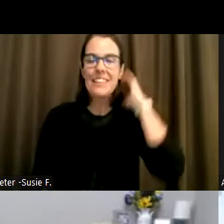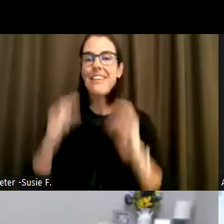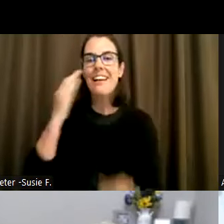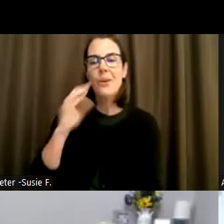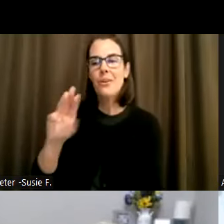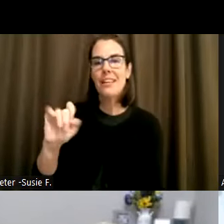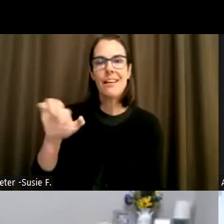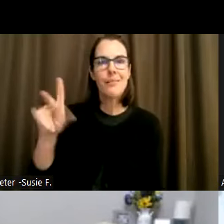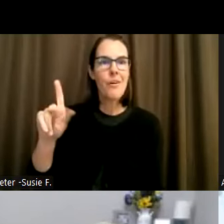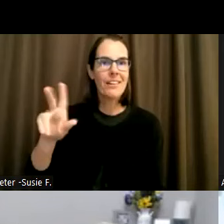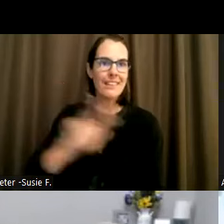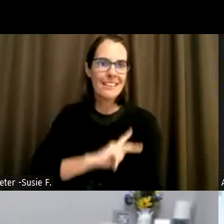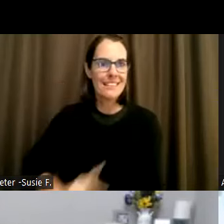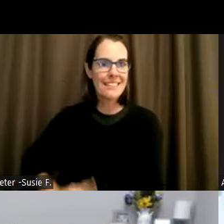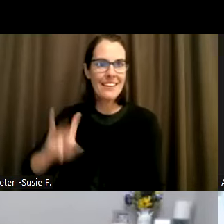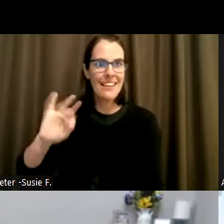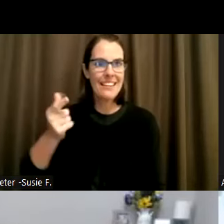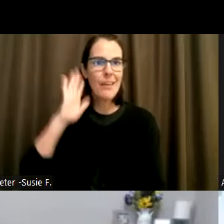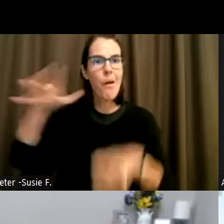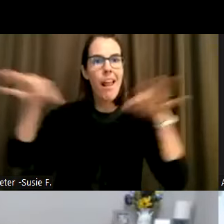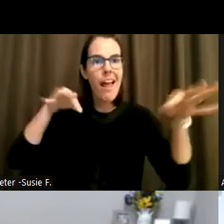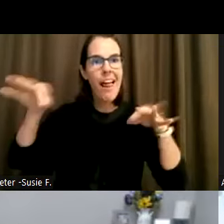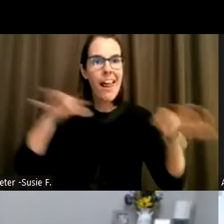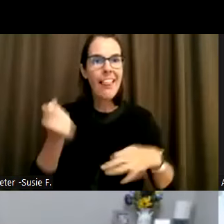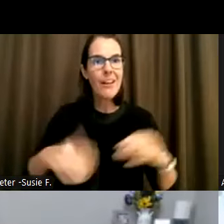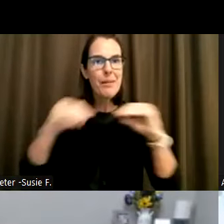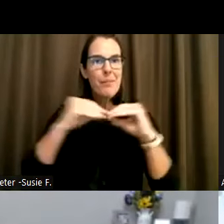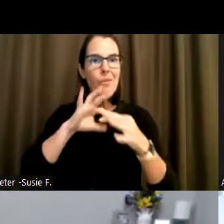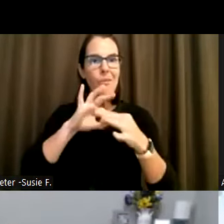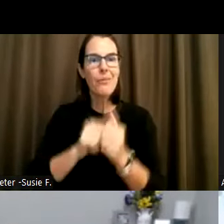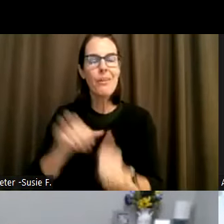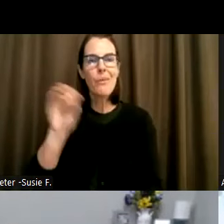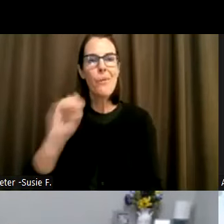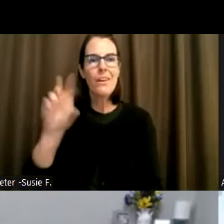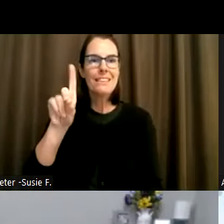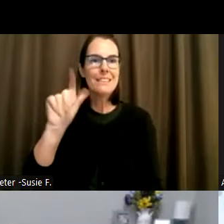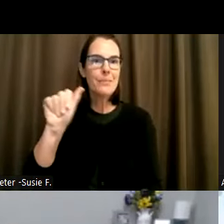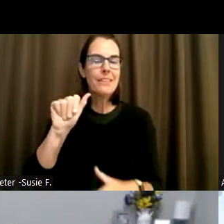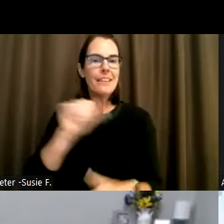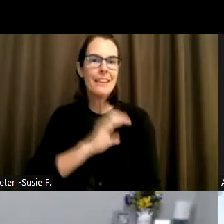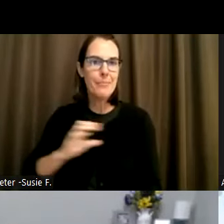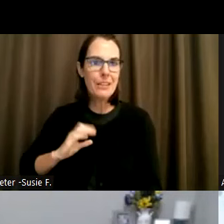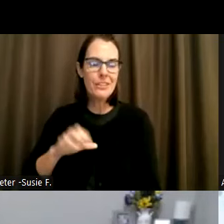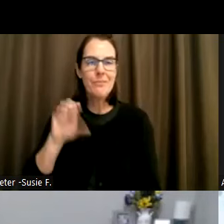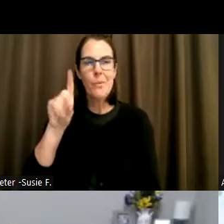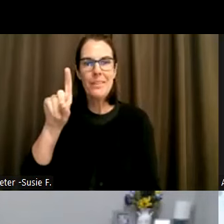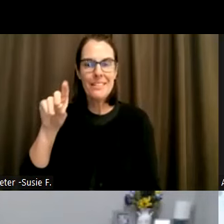going to explain more about the, the Oregon Disabilities Commission, but I just want to thank them for